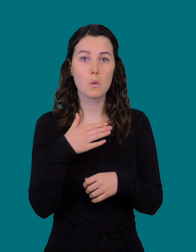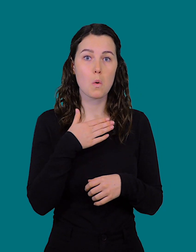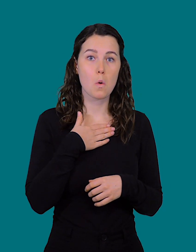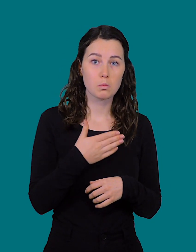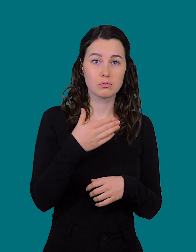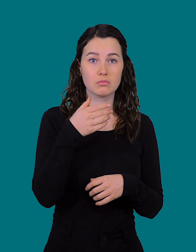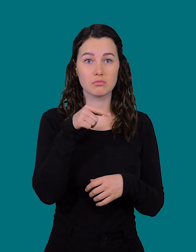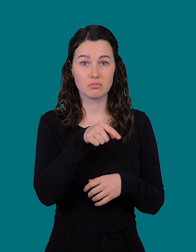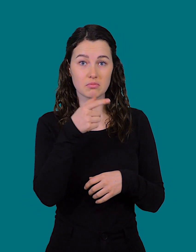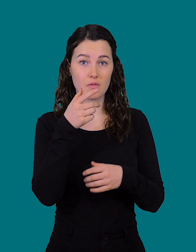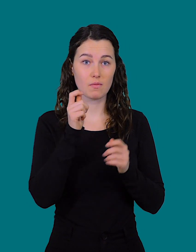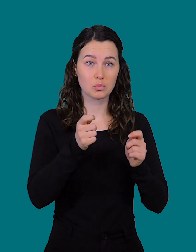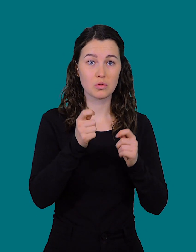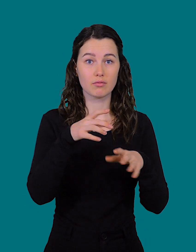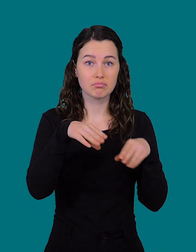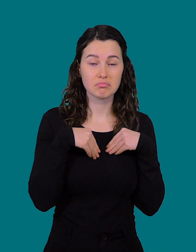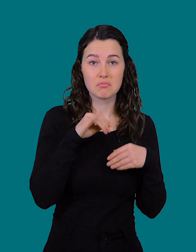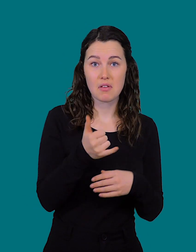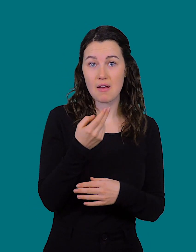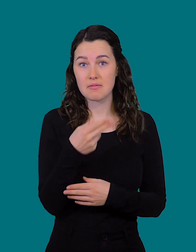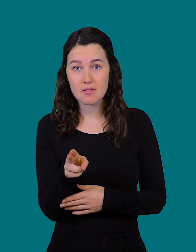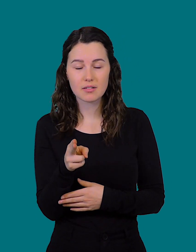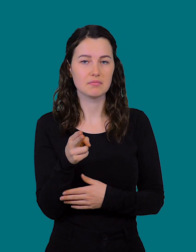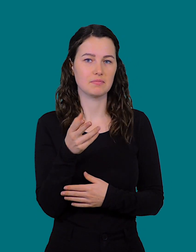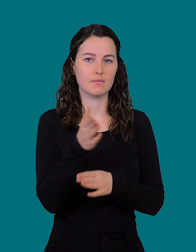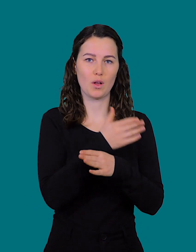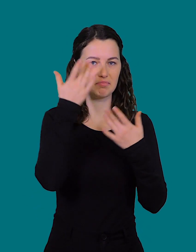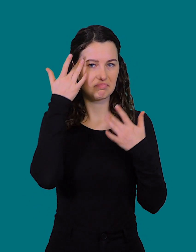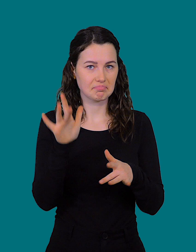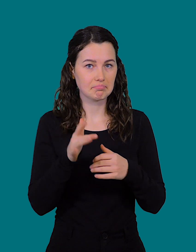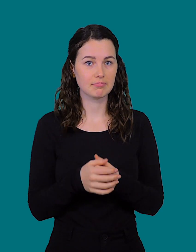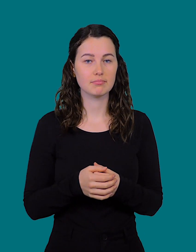The question is whether they approve them or not. We don't know beforehand.